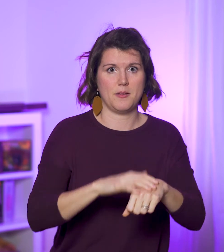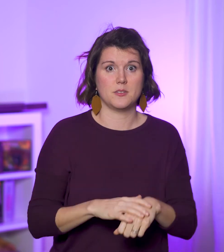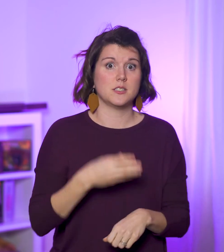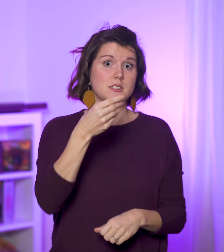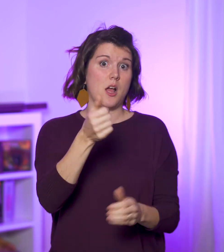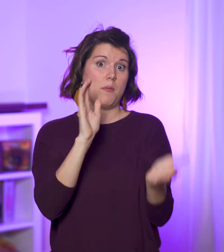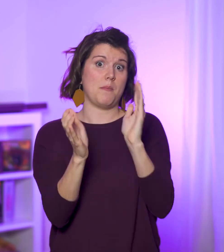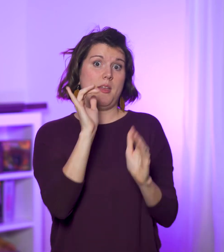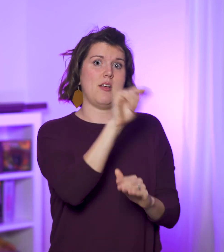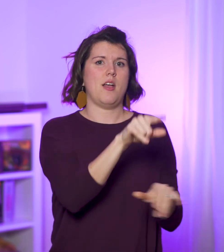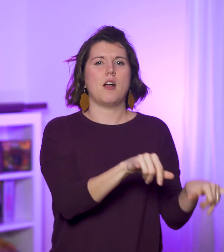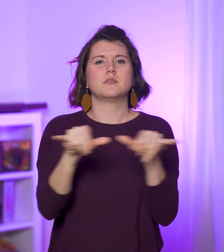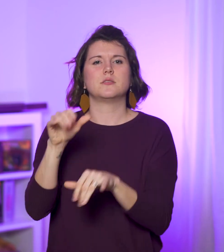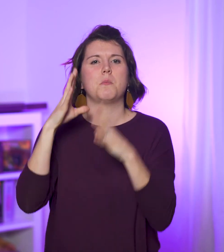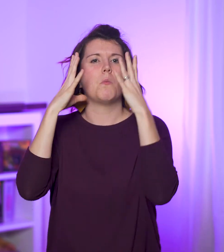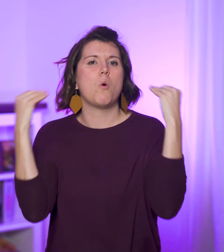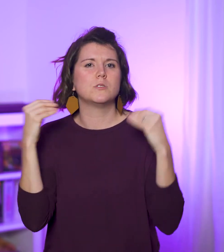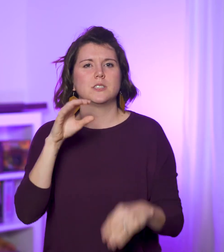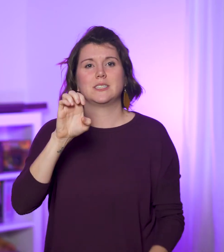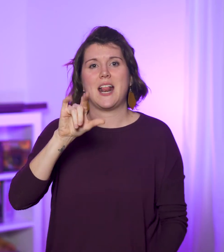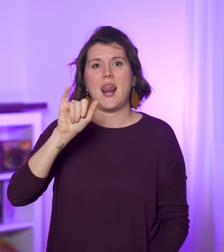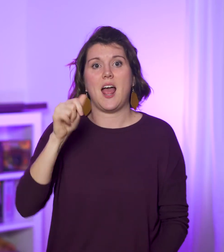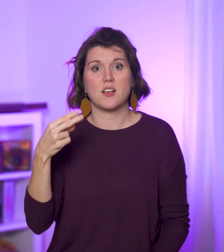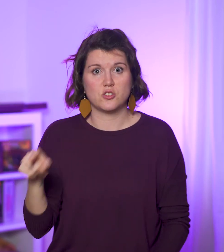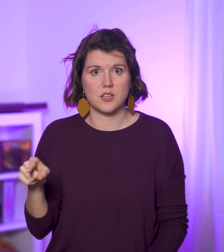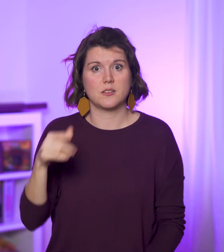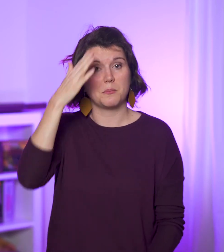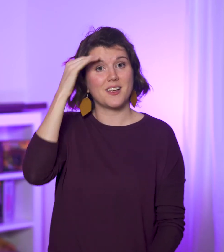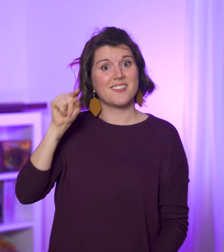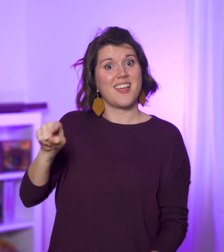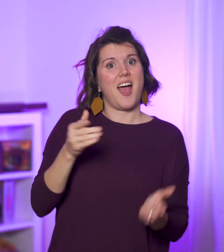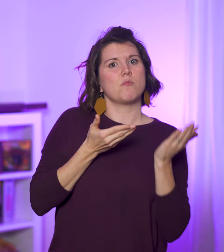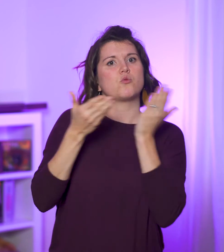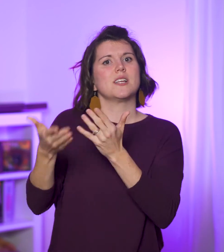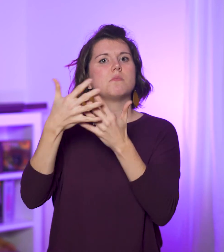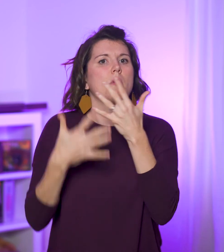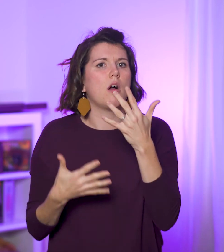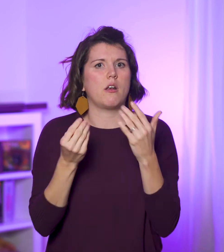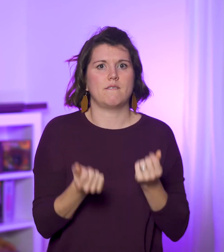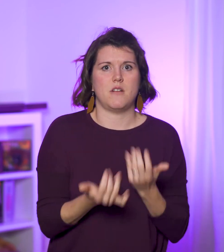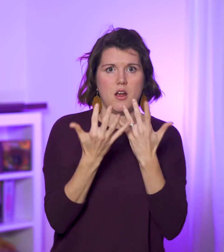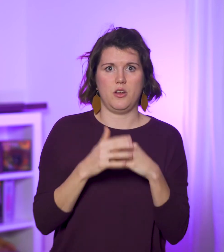Some compare them to Moses and Elijah, because they bring blood and fire.